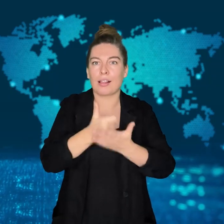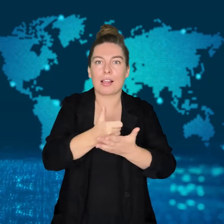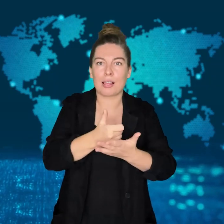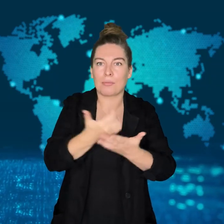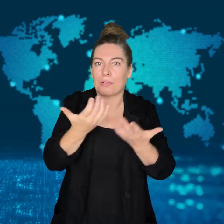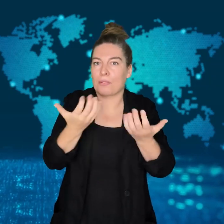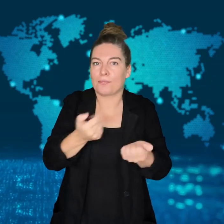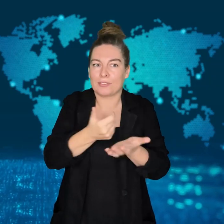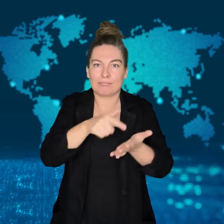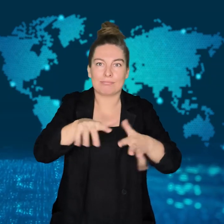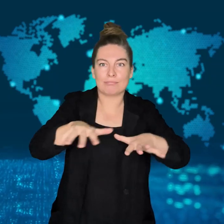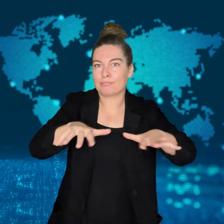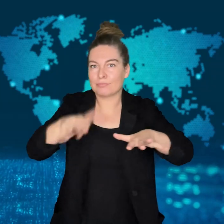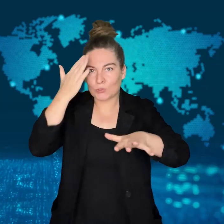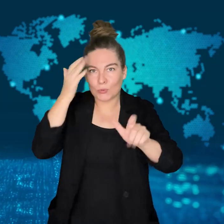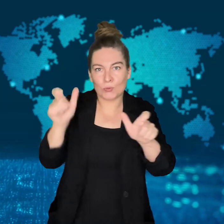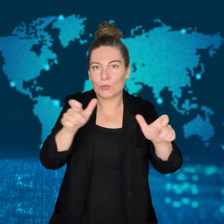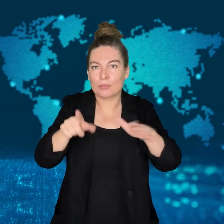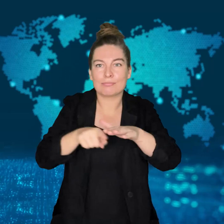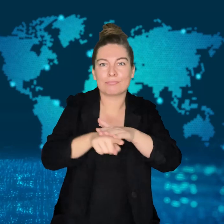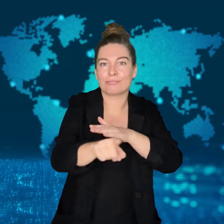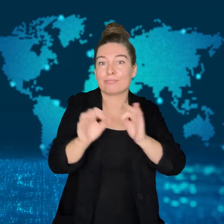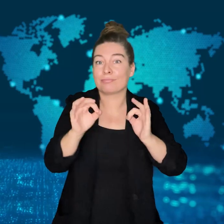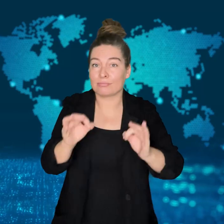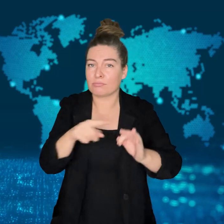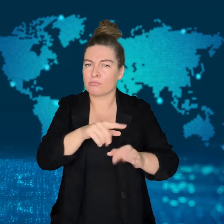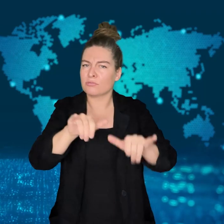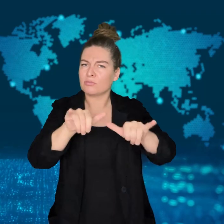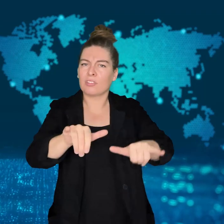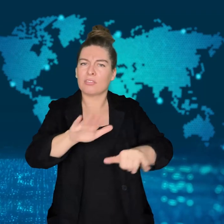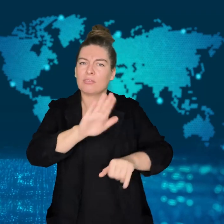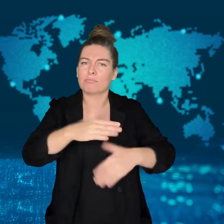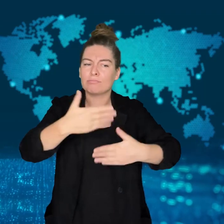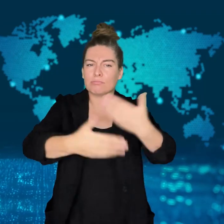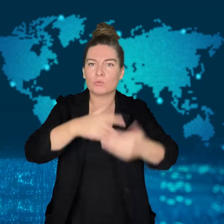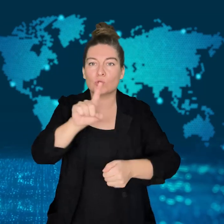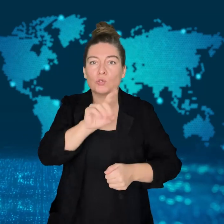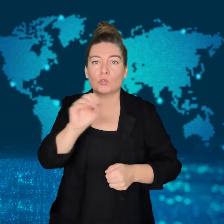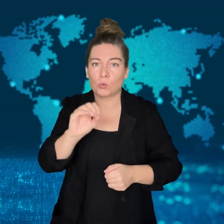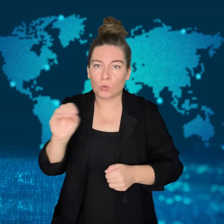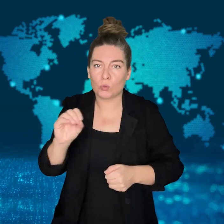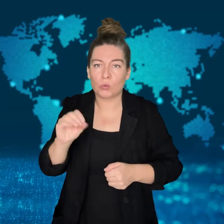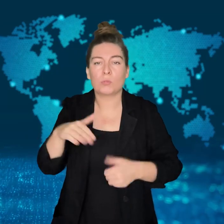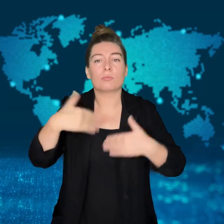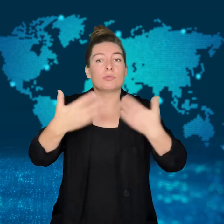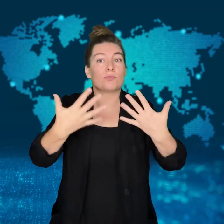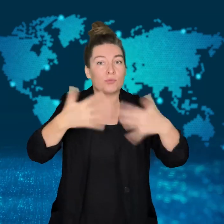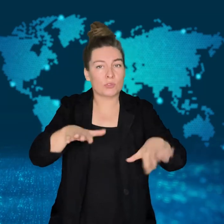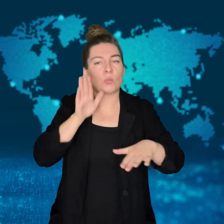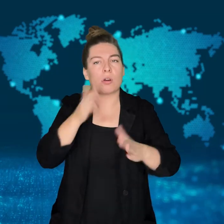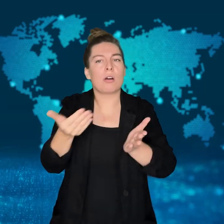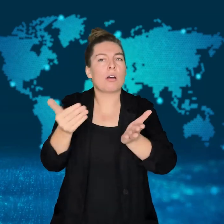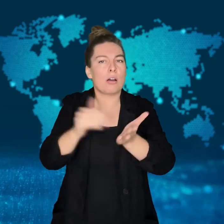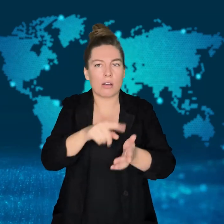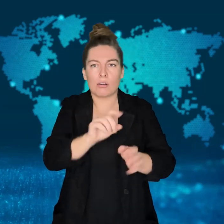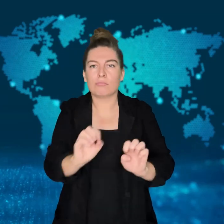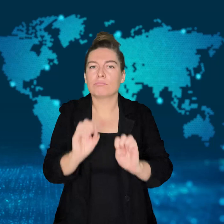humans taking care of her.